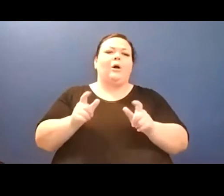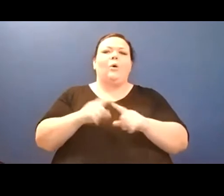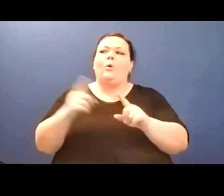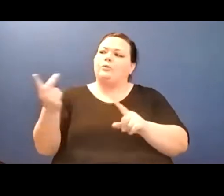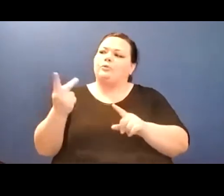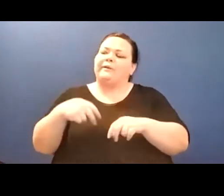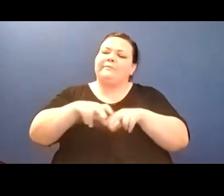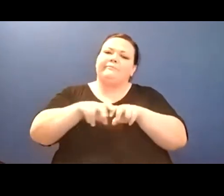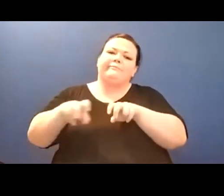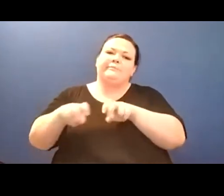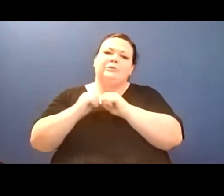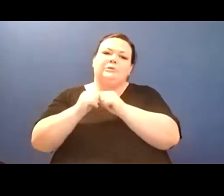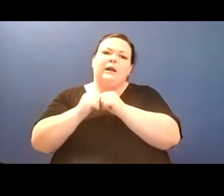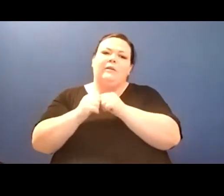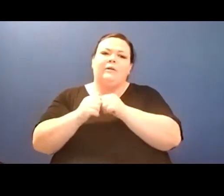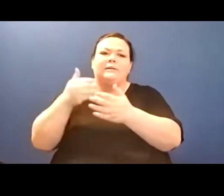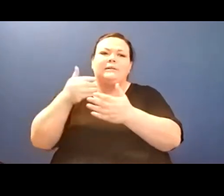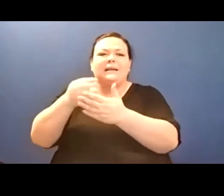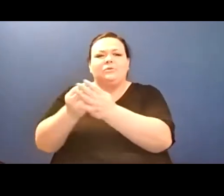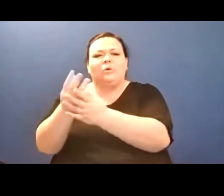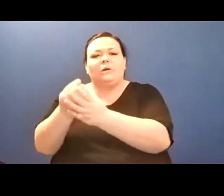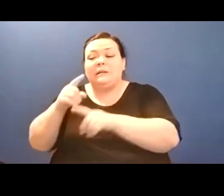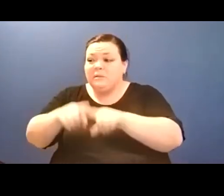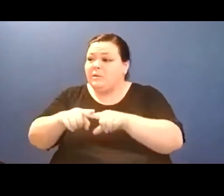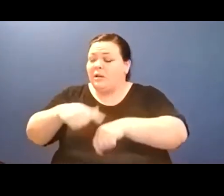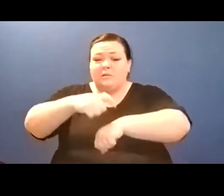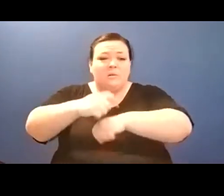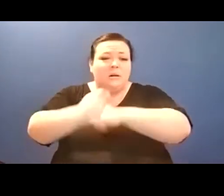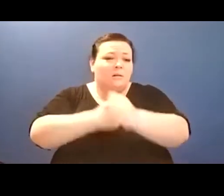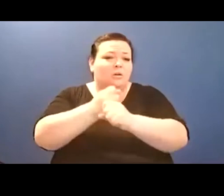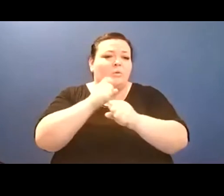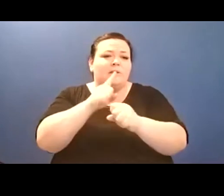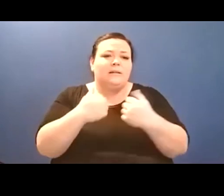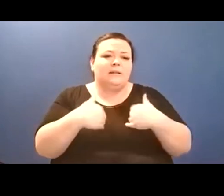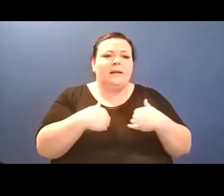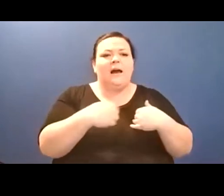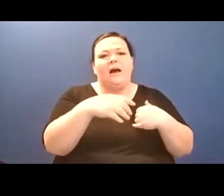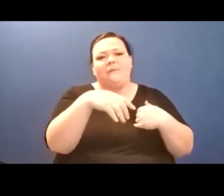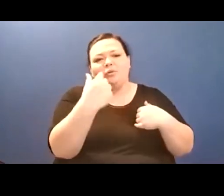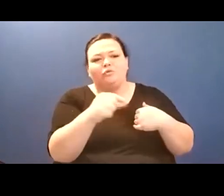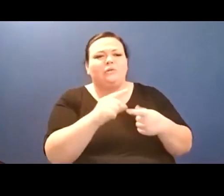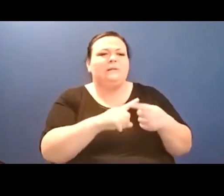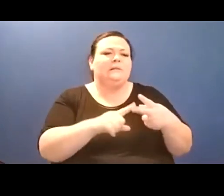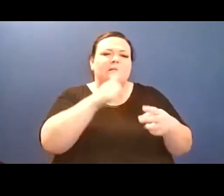take a little handful// some for yourself some to give away just think of all/ that food by now